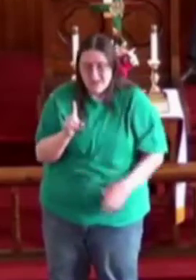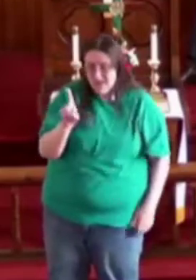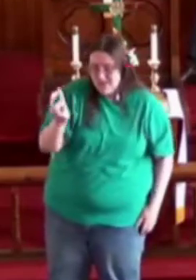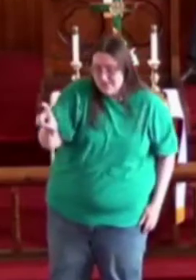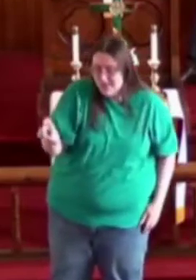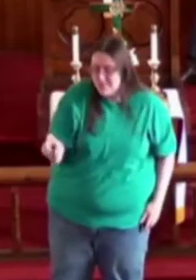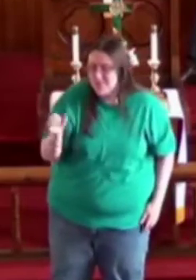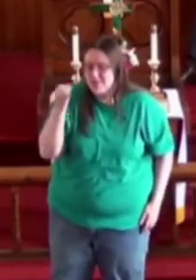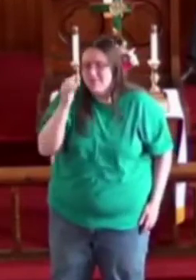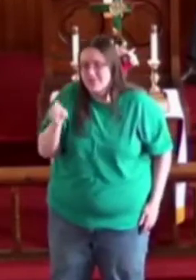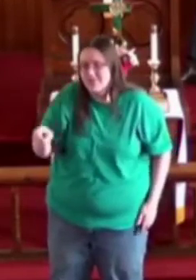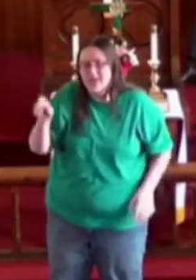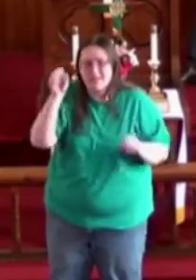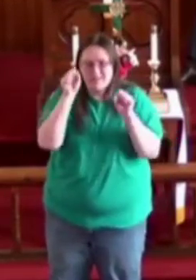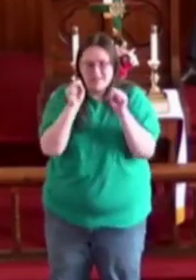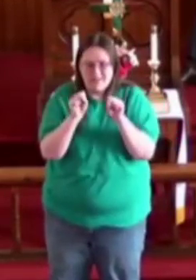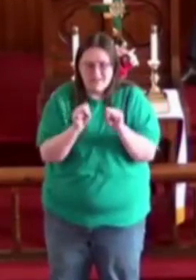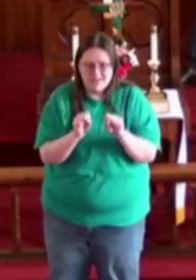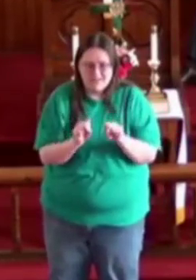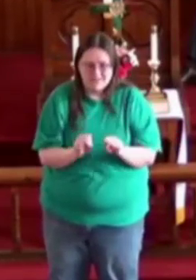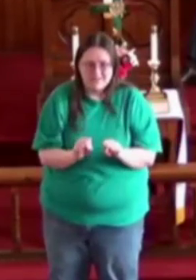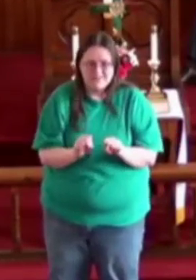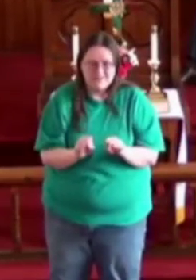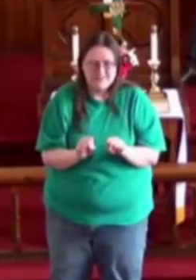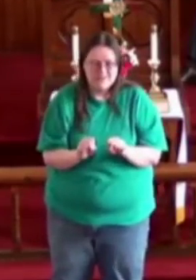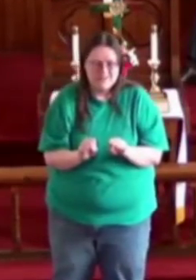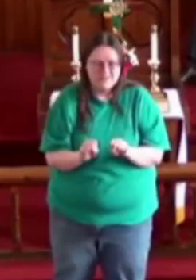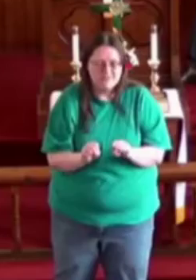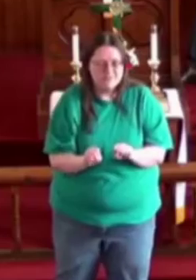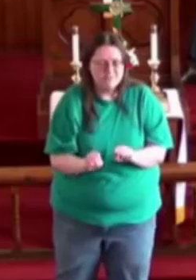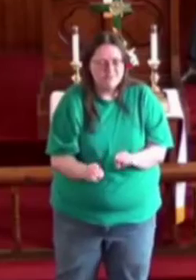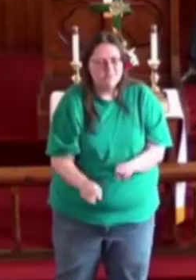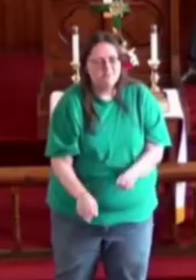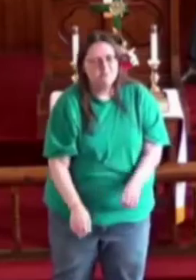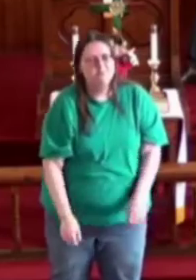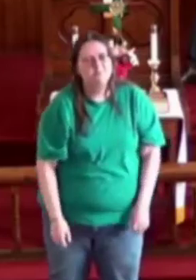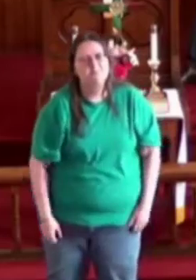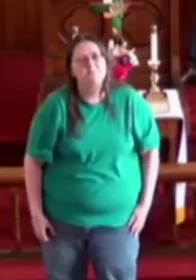Ask them if they can